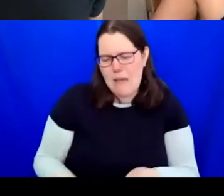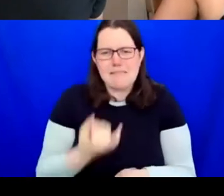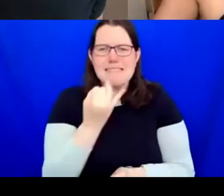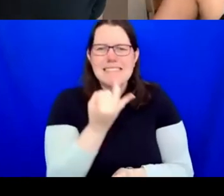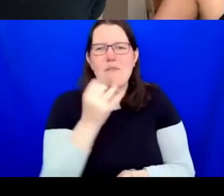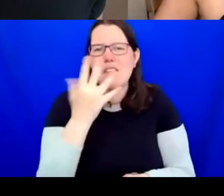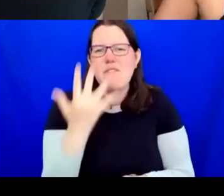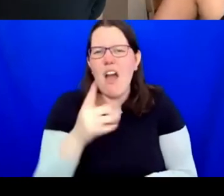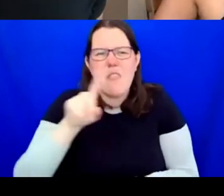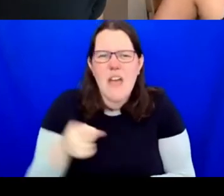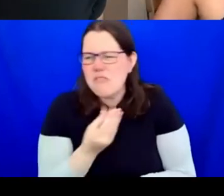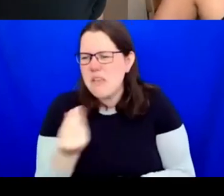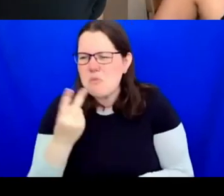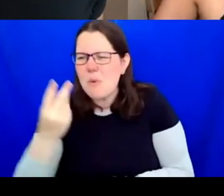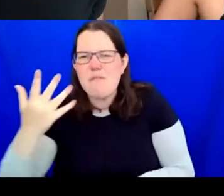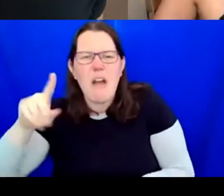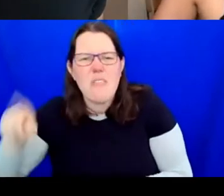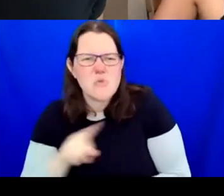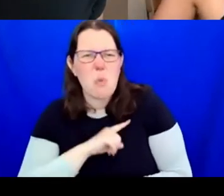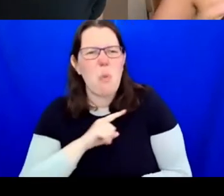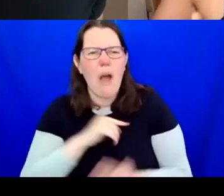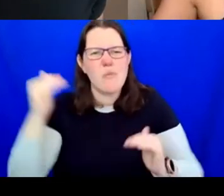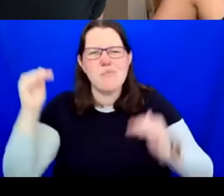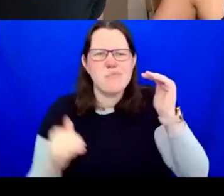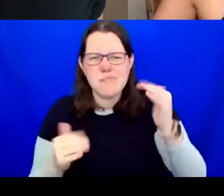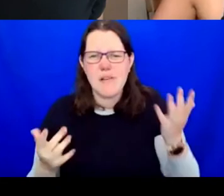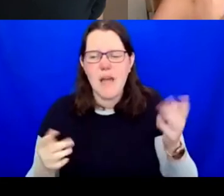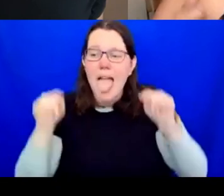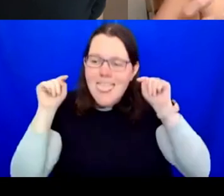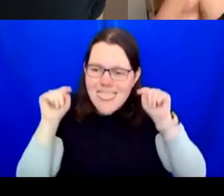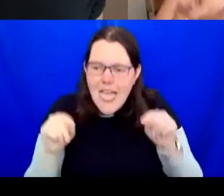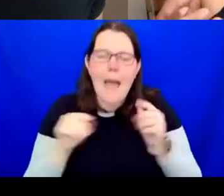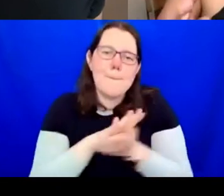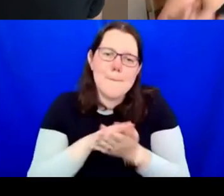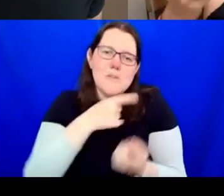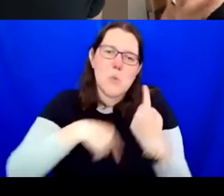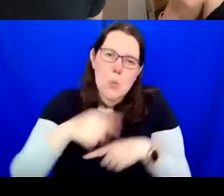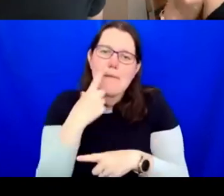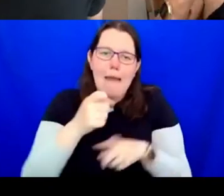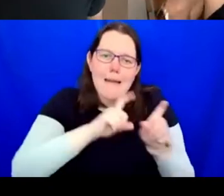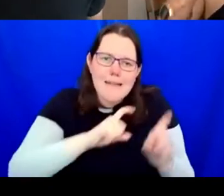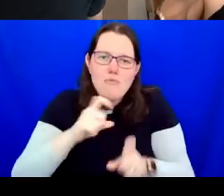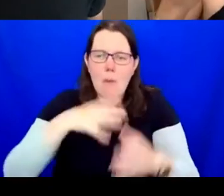it is going to take a long time for people to give this up, right, because it's power and money. Yeah. TERESA: That's at the heart of this single